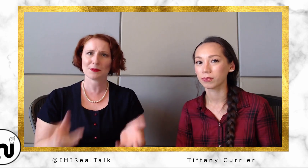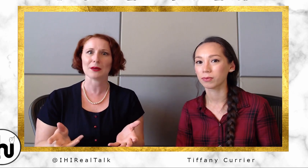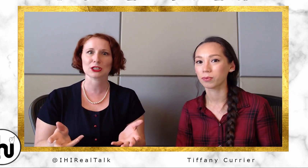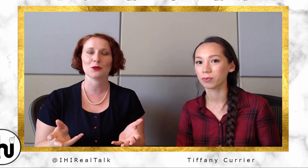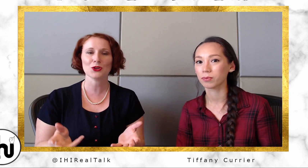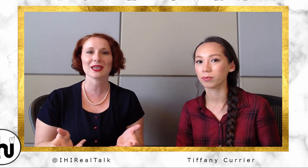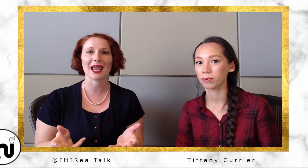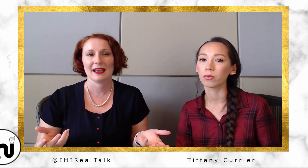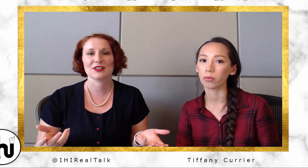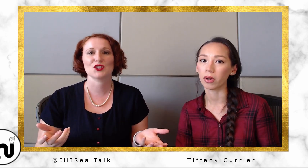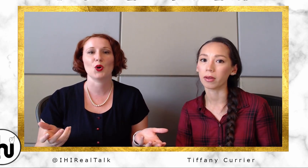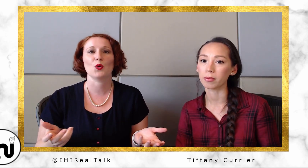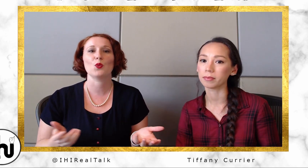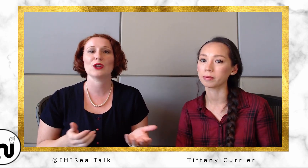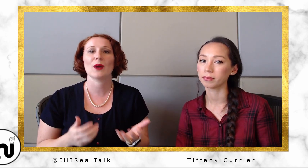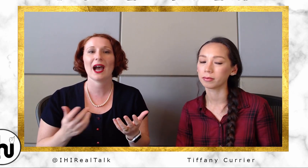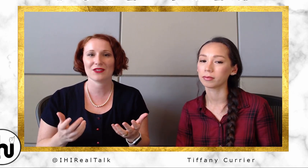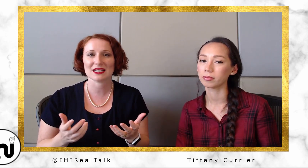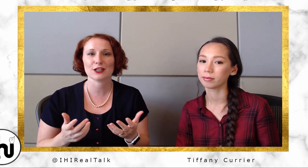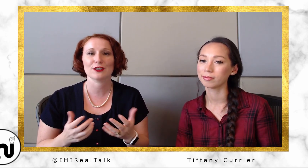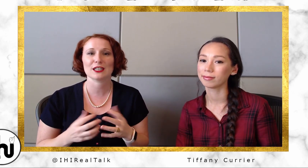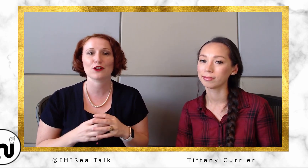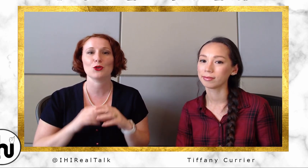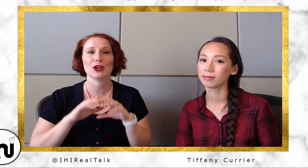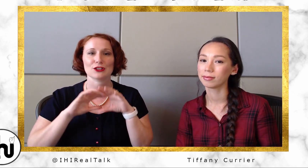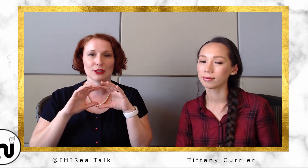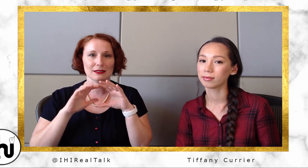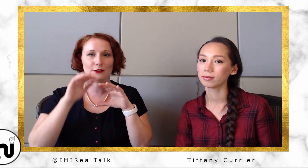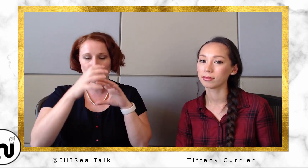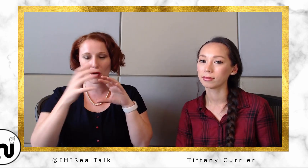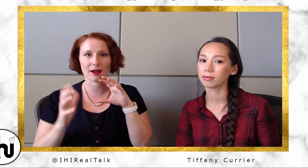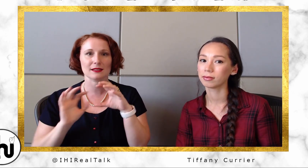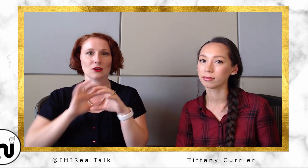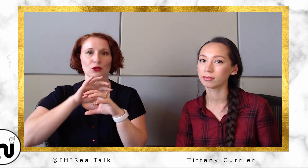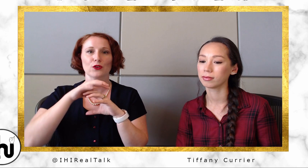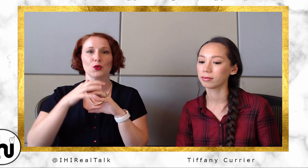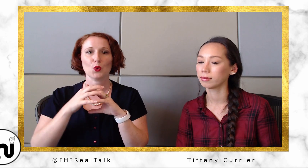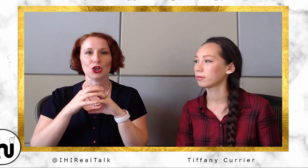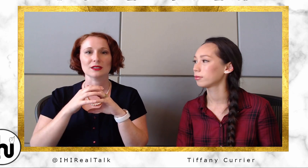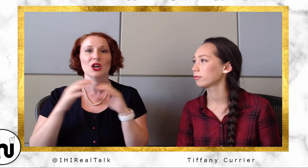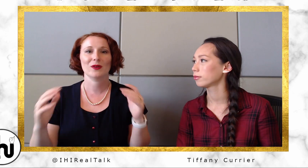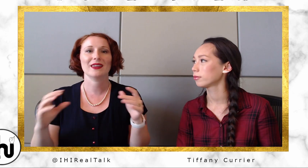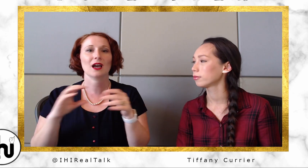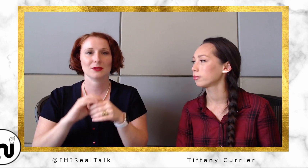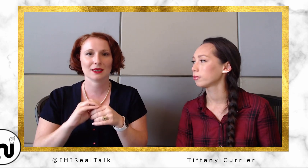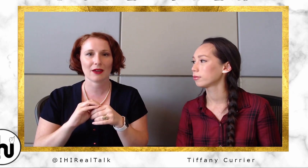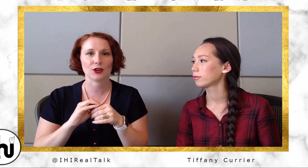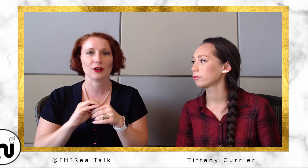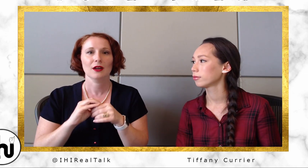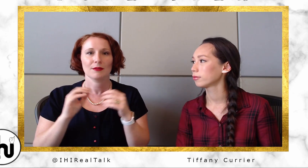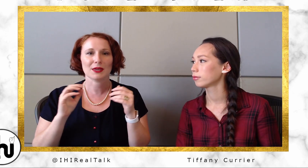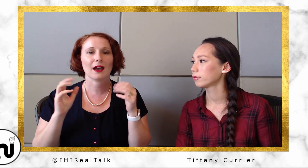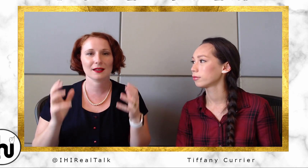able to communicate. So when you have these different Deaf communities in different pockets all over the world, when they come together, because they